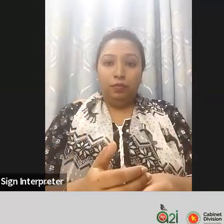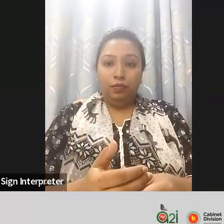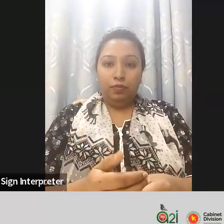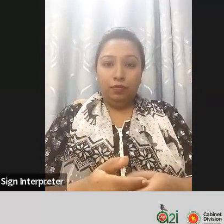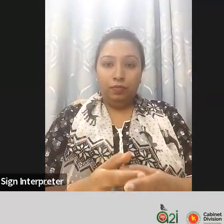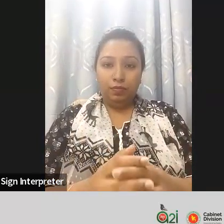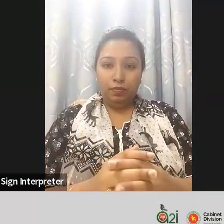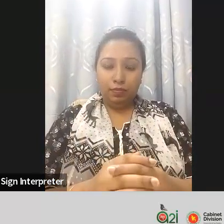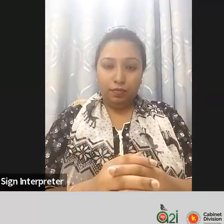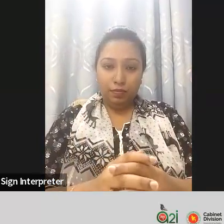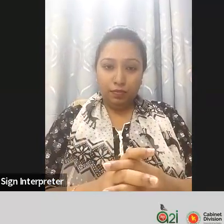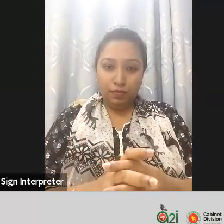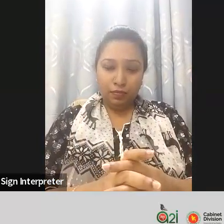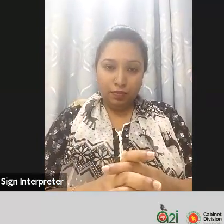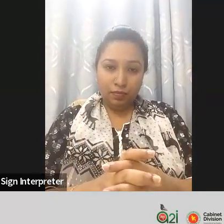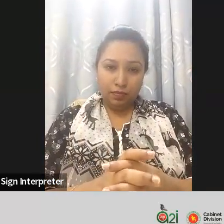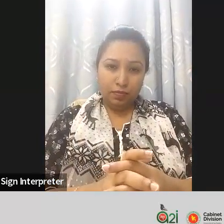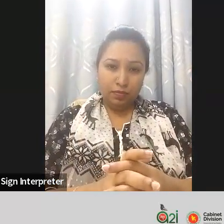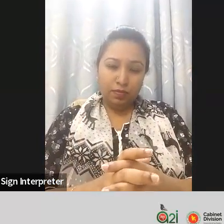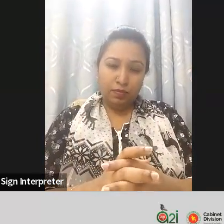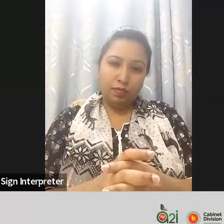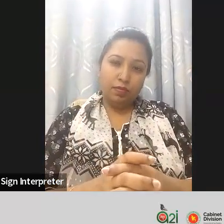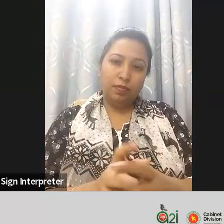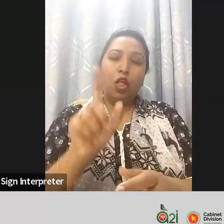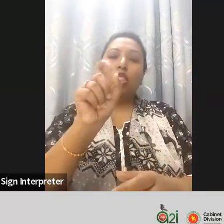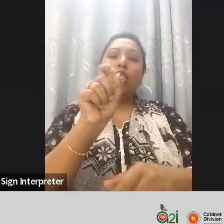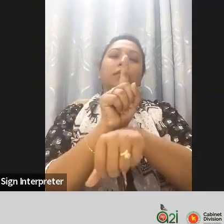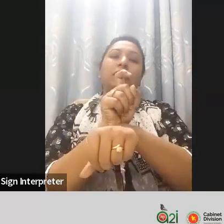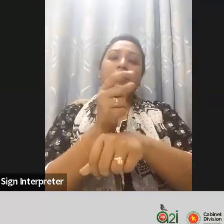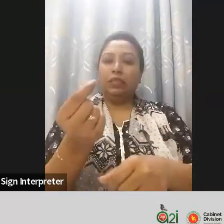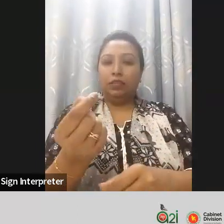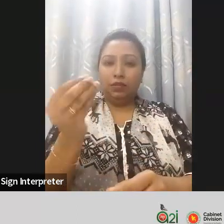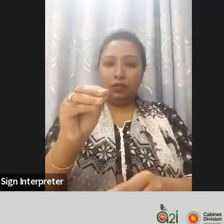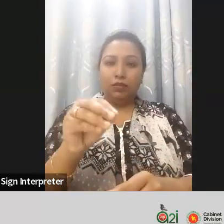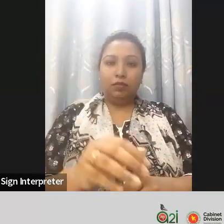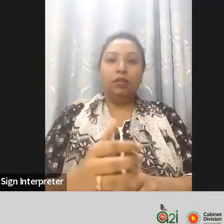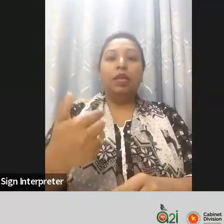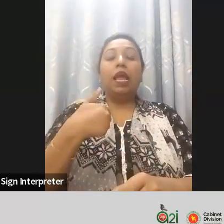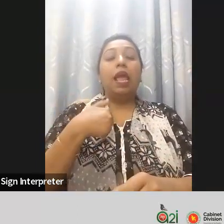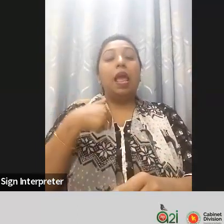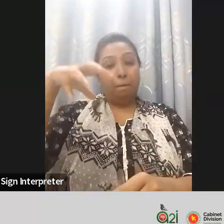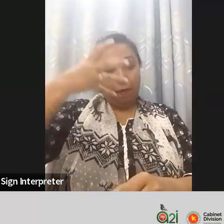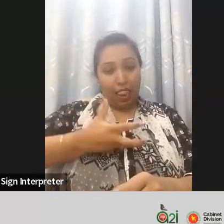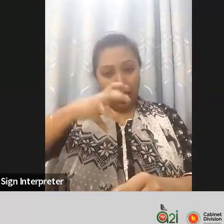10 seconds besides there is a dedicated Ministry in our country that's called the